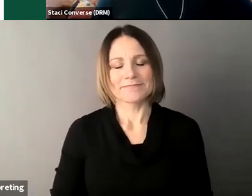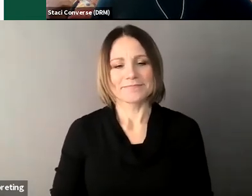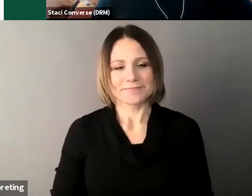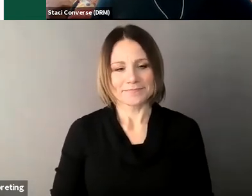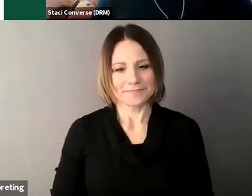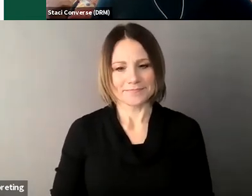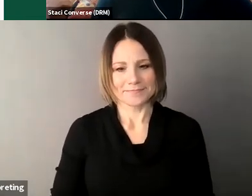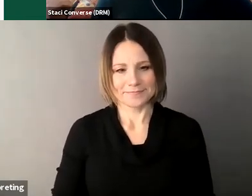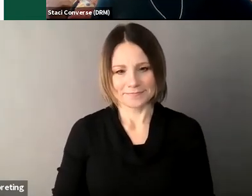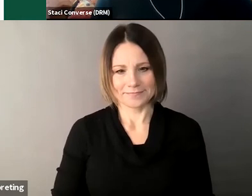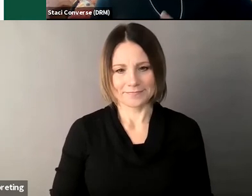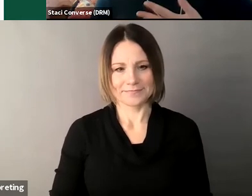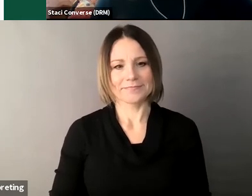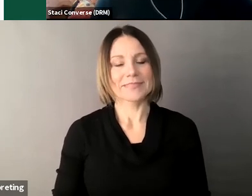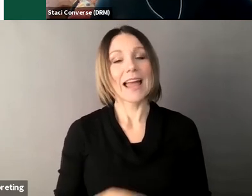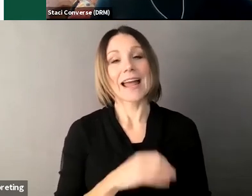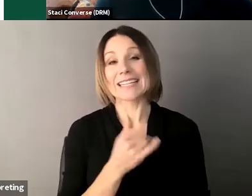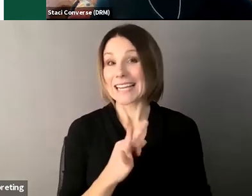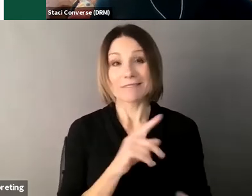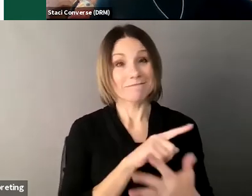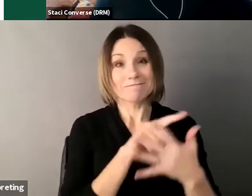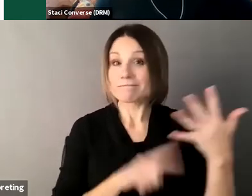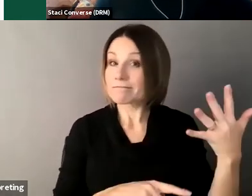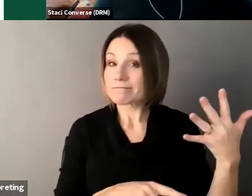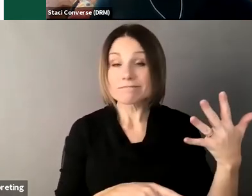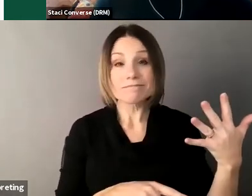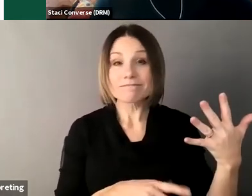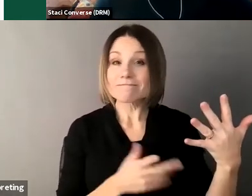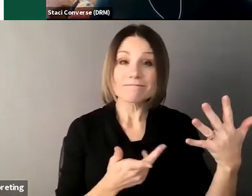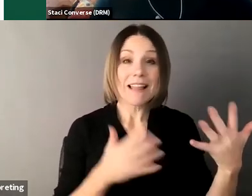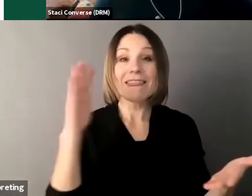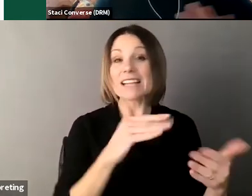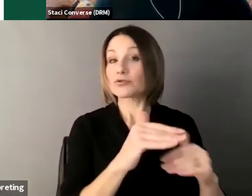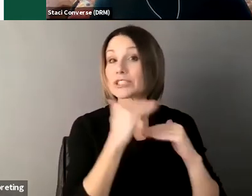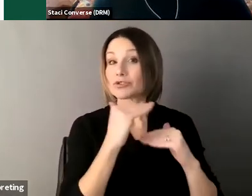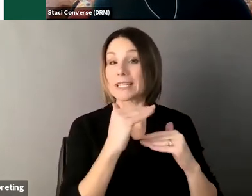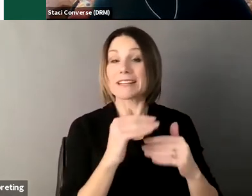and unless the less restrictive alternative in that concept was also included in the previous